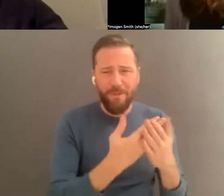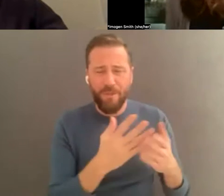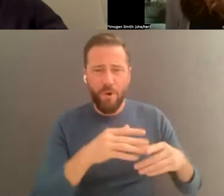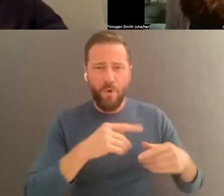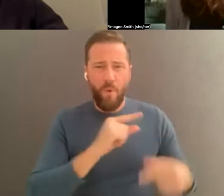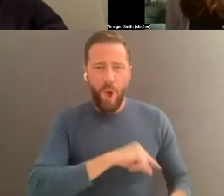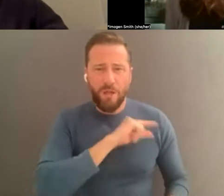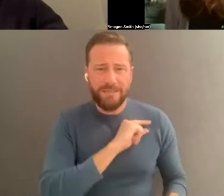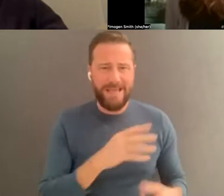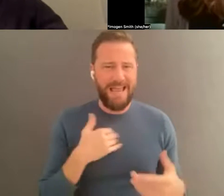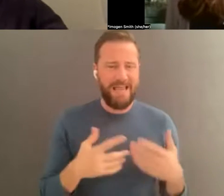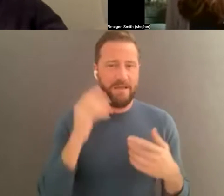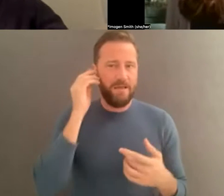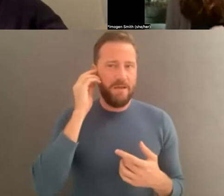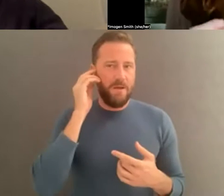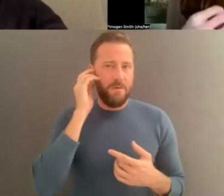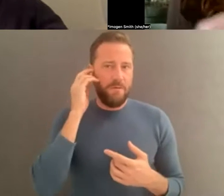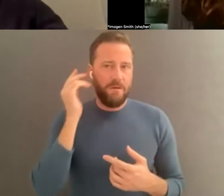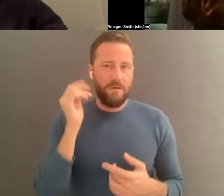what you want to get digitized.